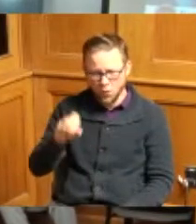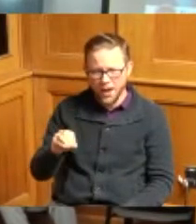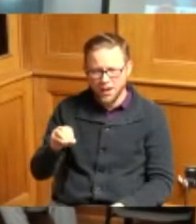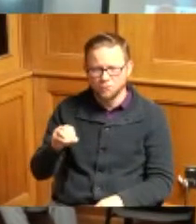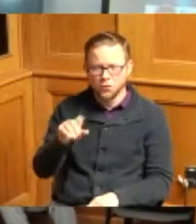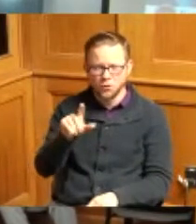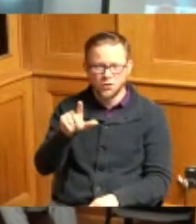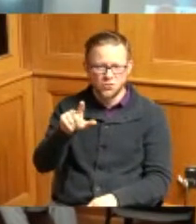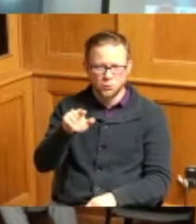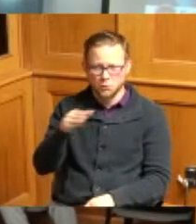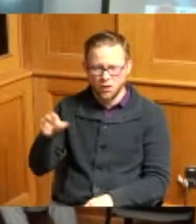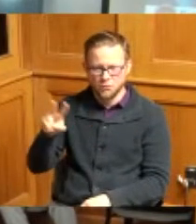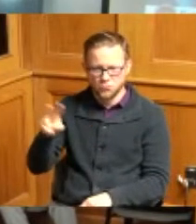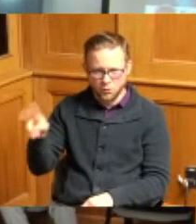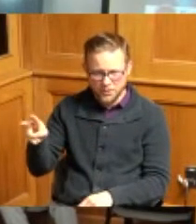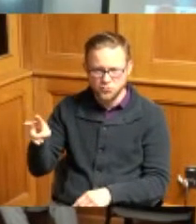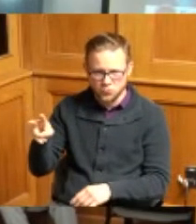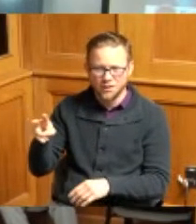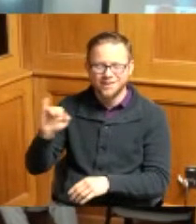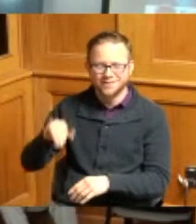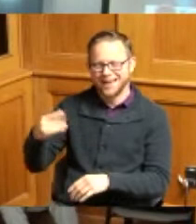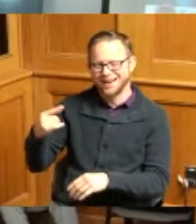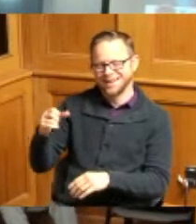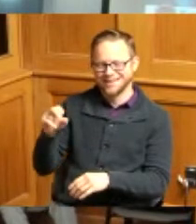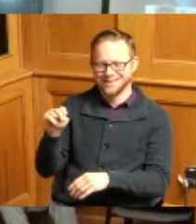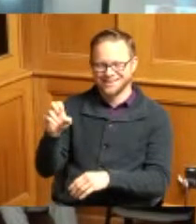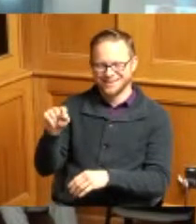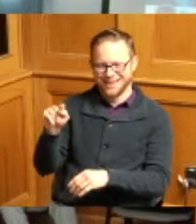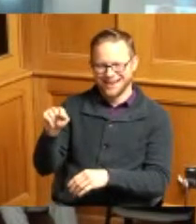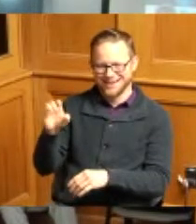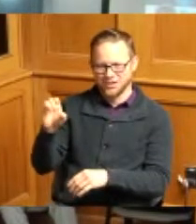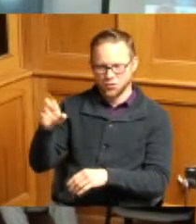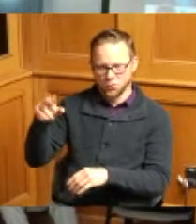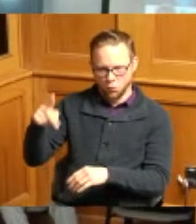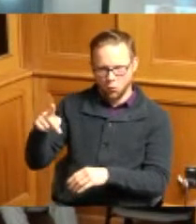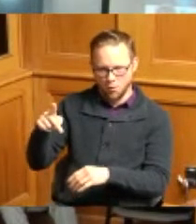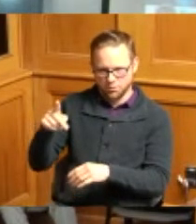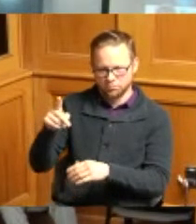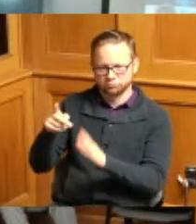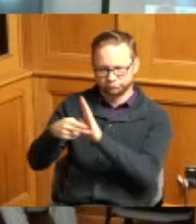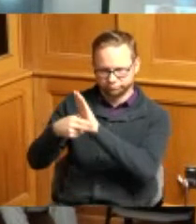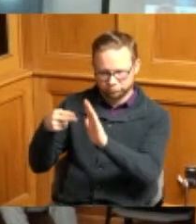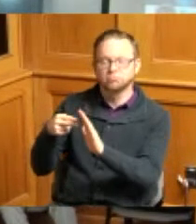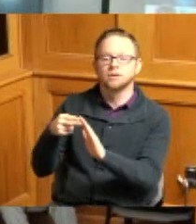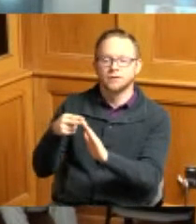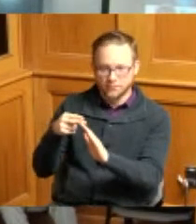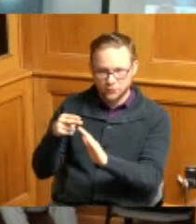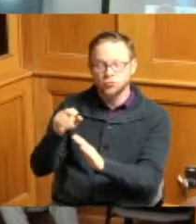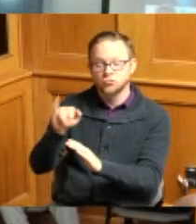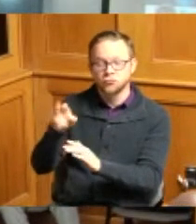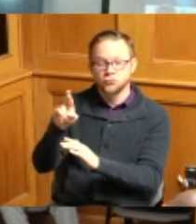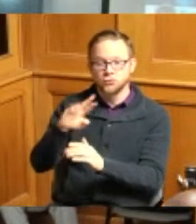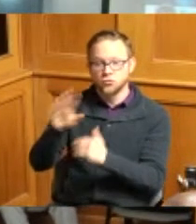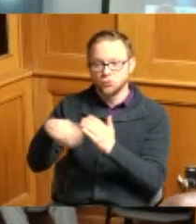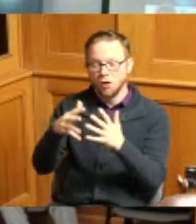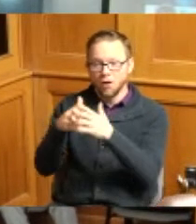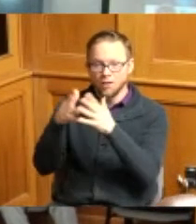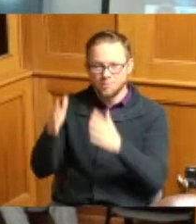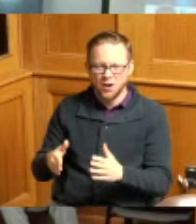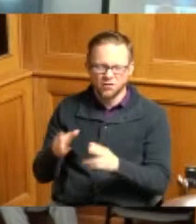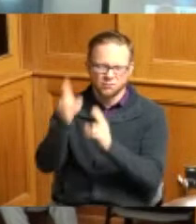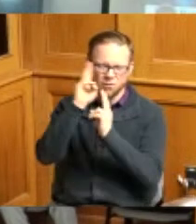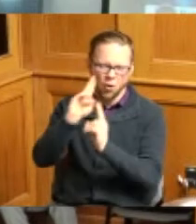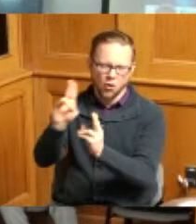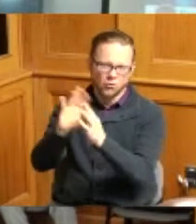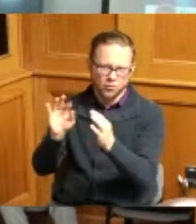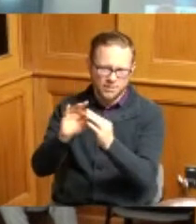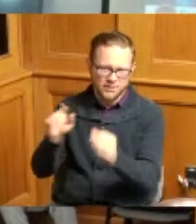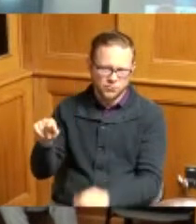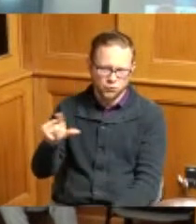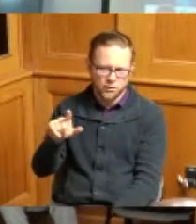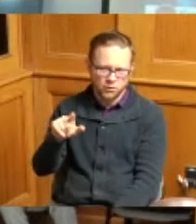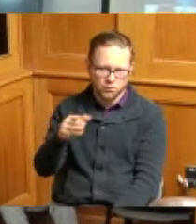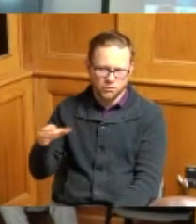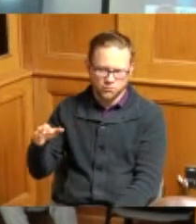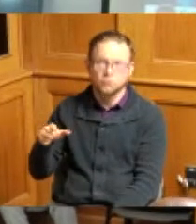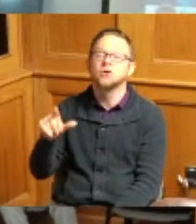season by Gannet corporation max preps junior all-American honorable mention 2020-21 and whereas